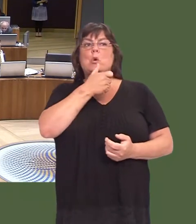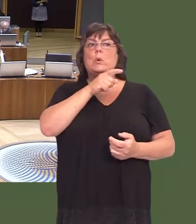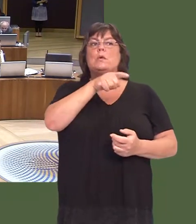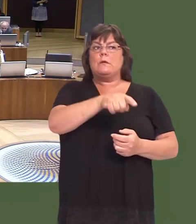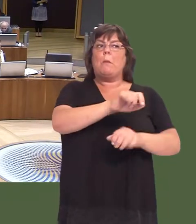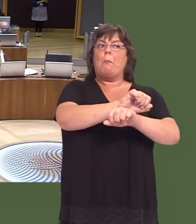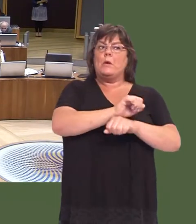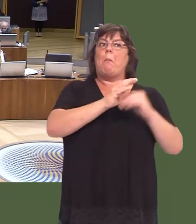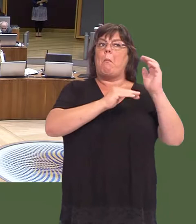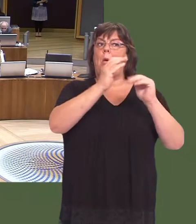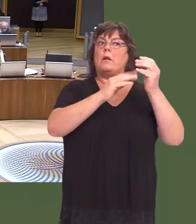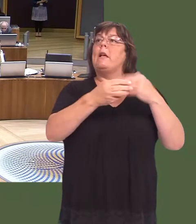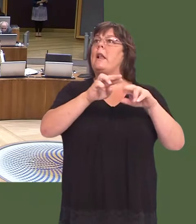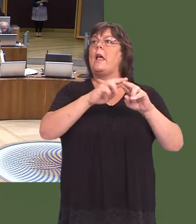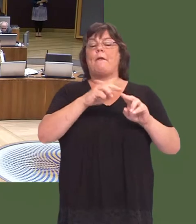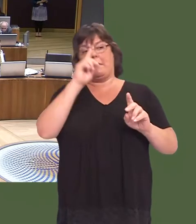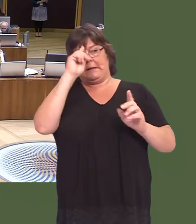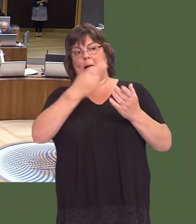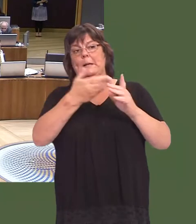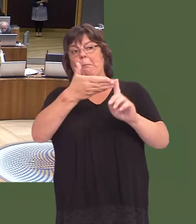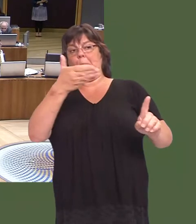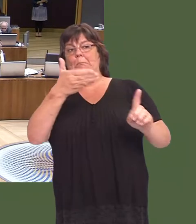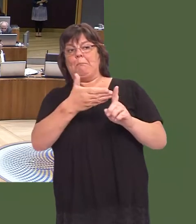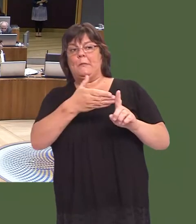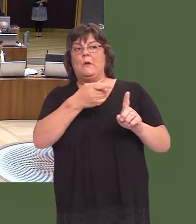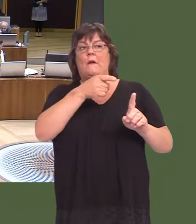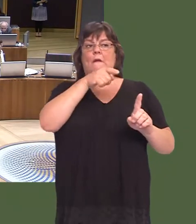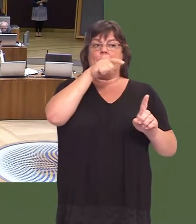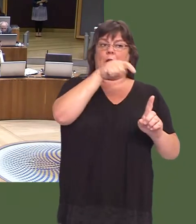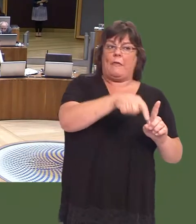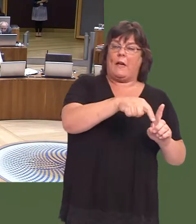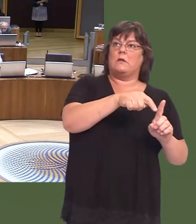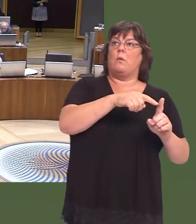If it is earmarked for potential other usage, why has it not been earmarked for that use